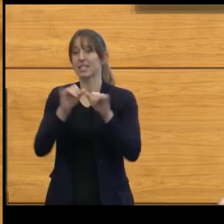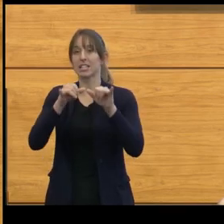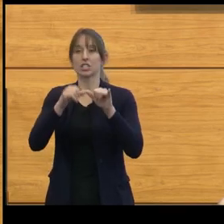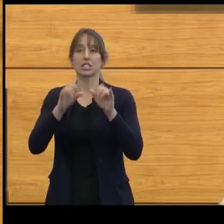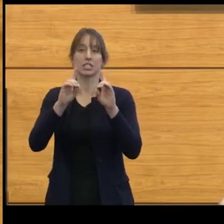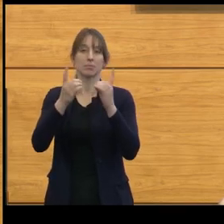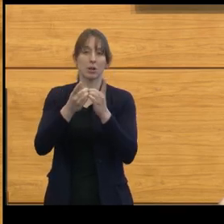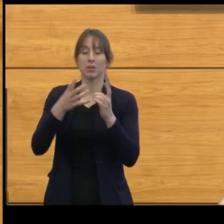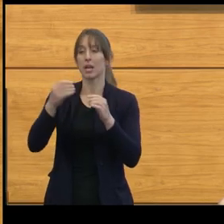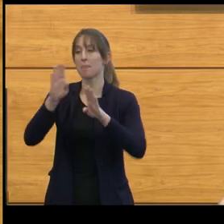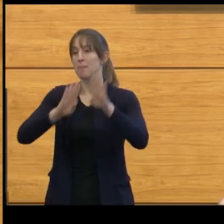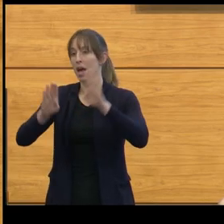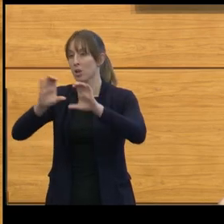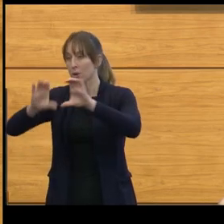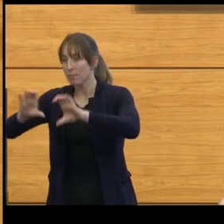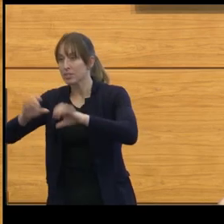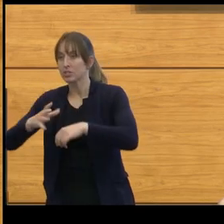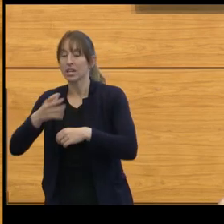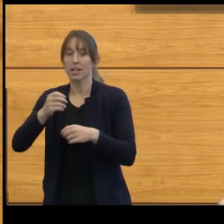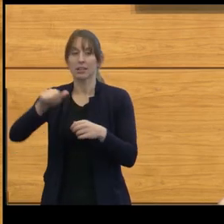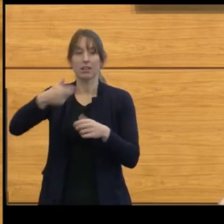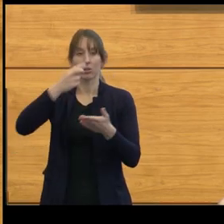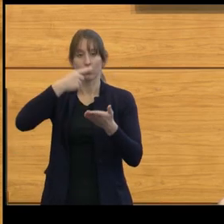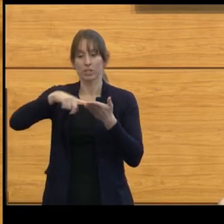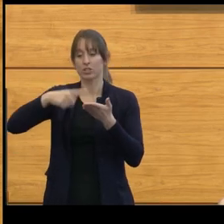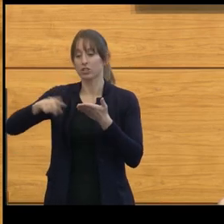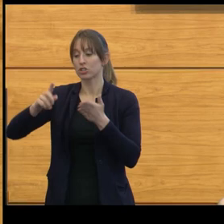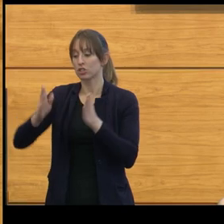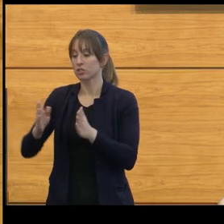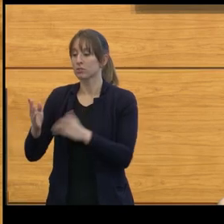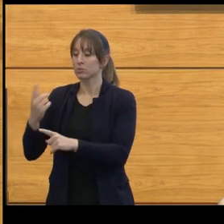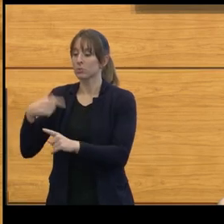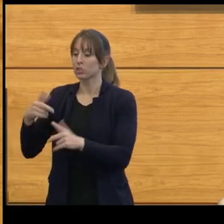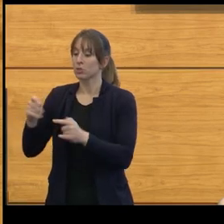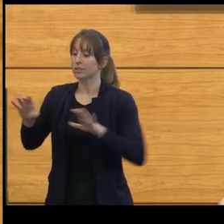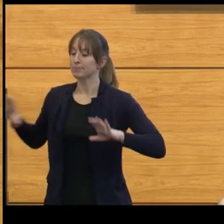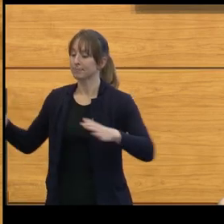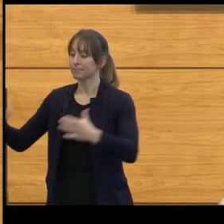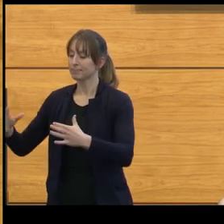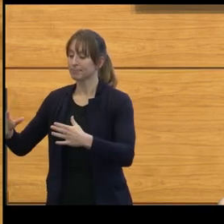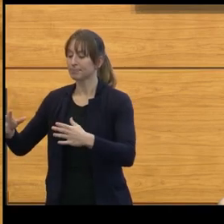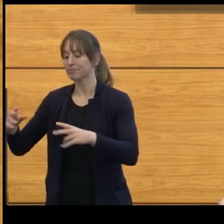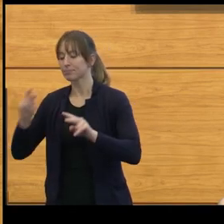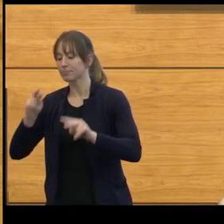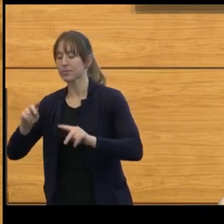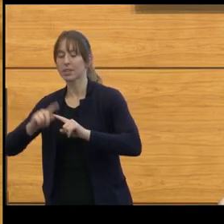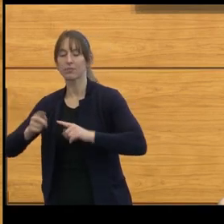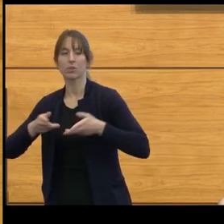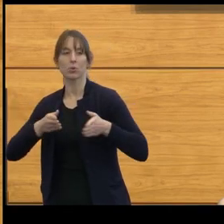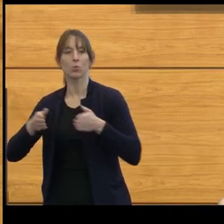and with a variety of researchers, to look at ways in which we could look at the tumors that we were resecting,